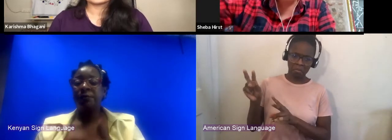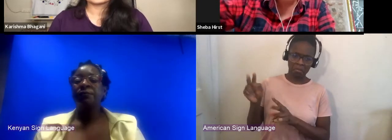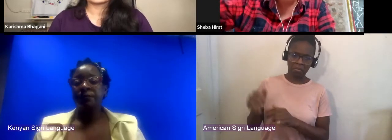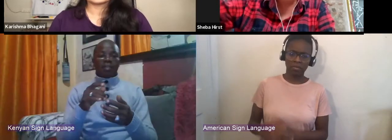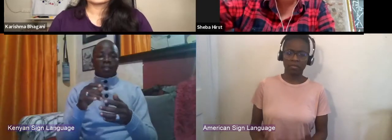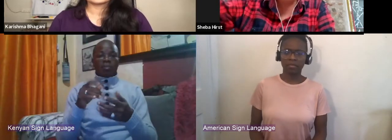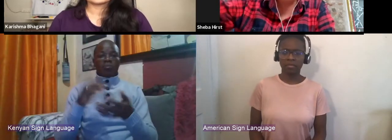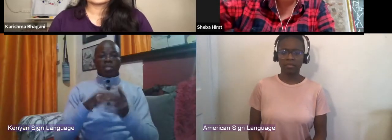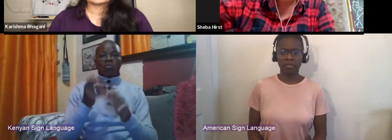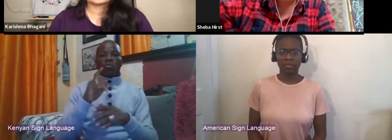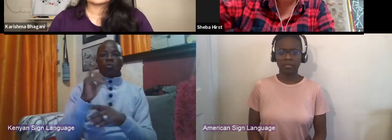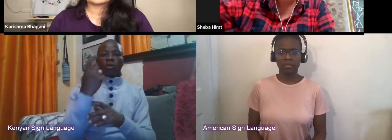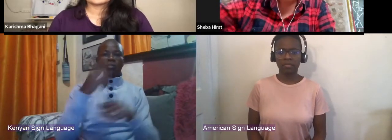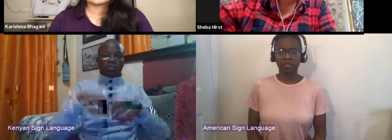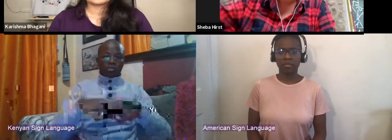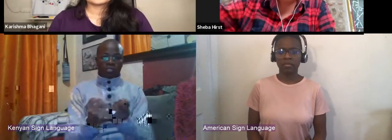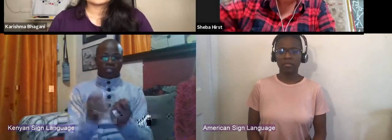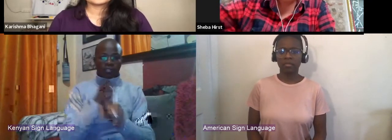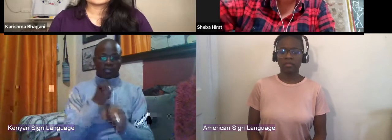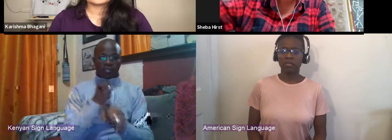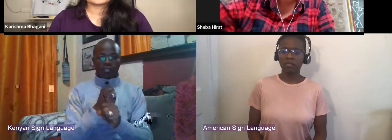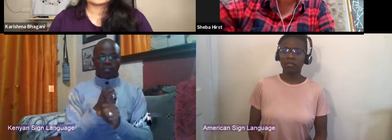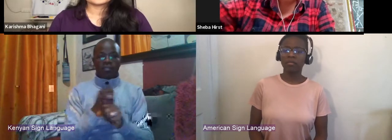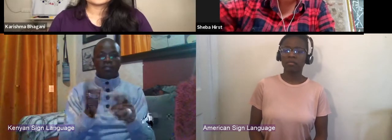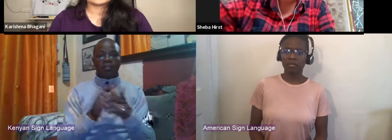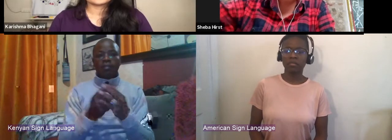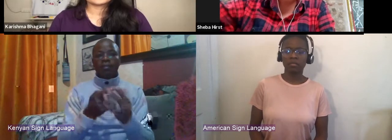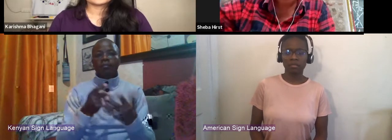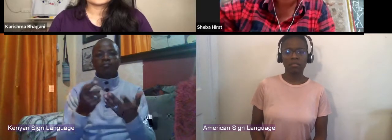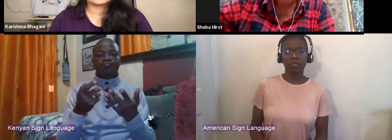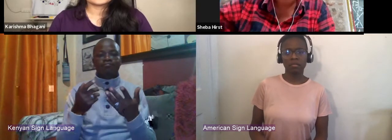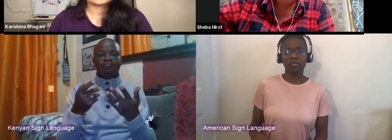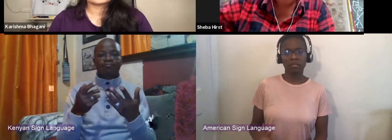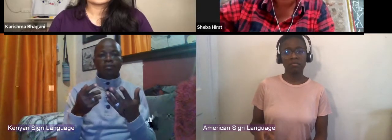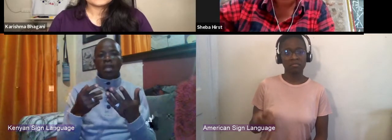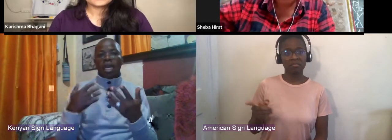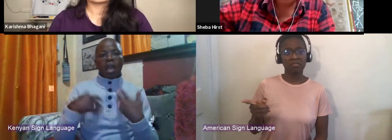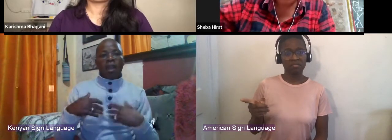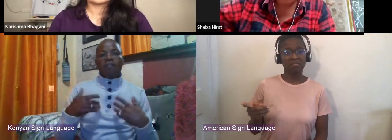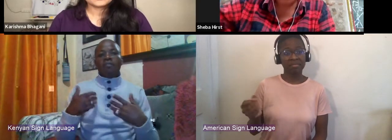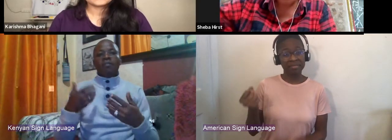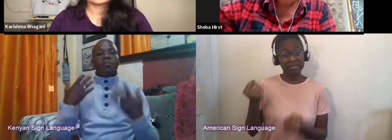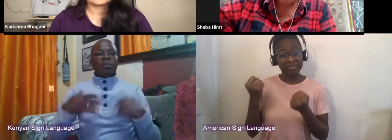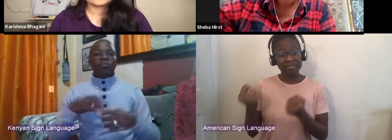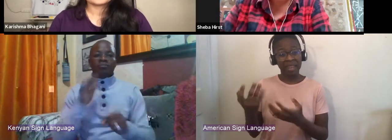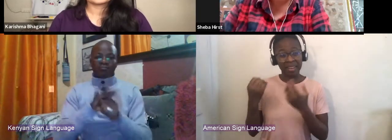that sustained millions, 100s of 100s of people. I don't know how many there are